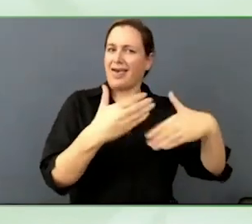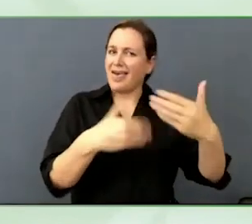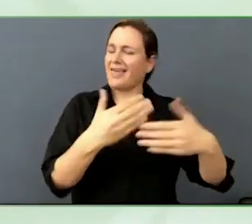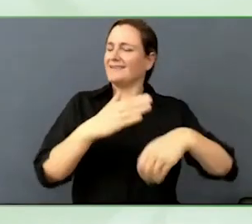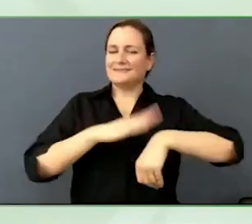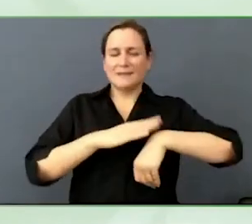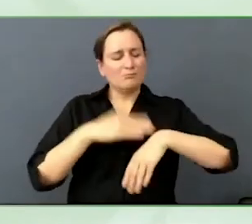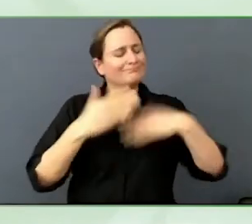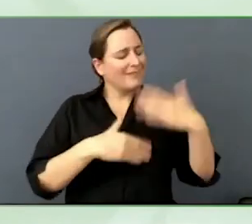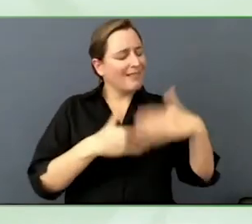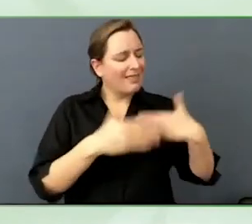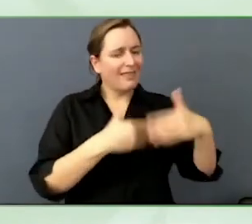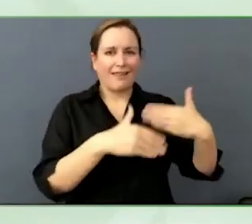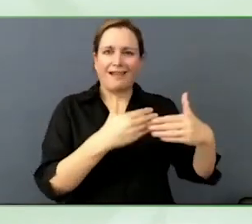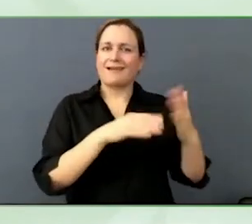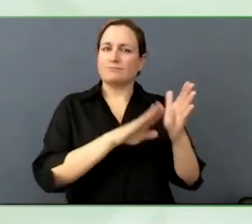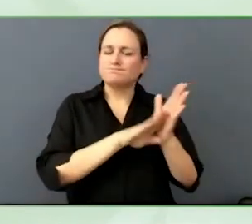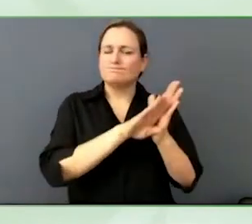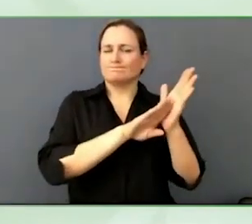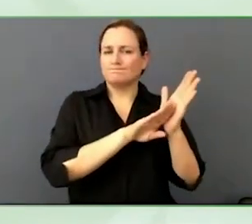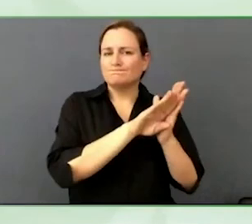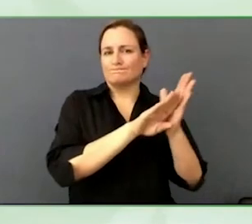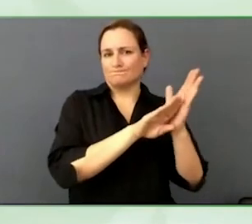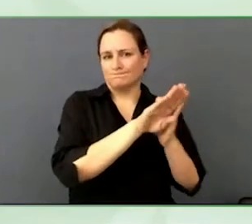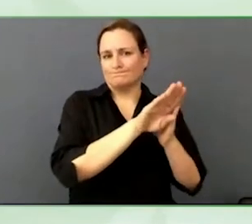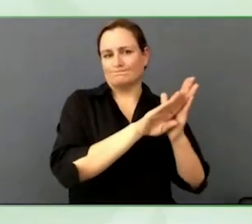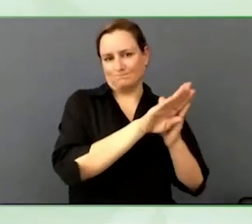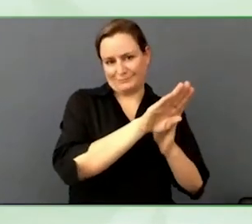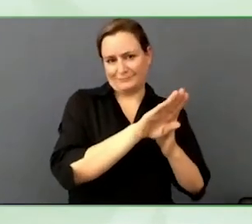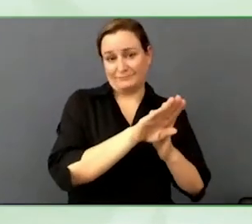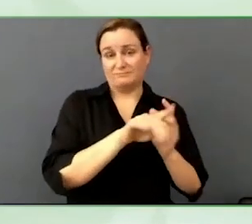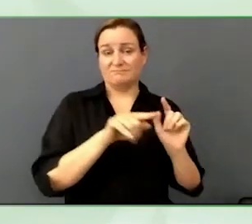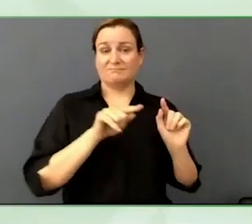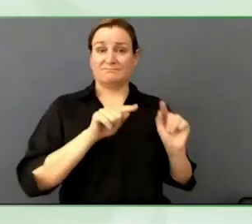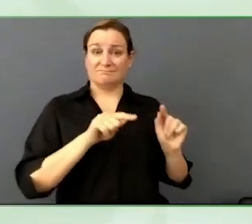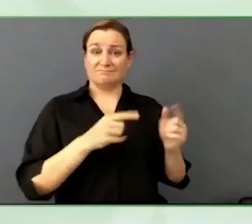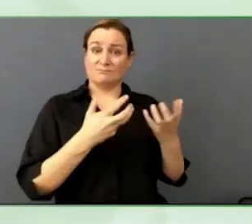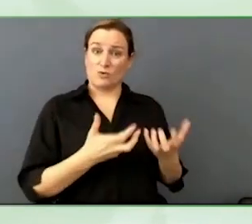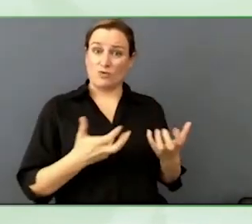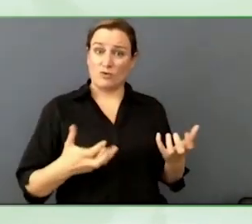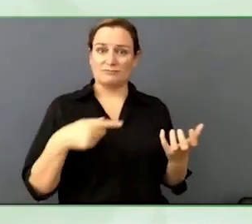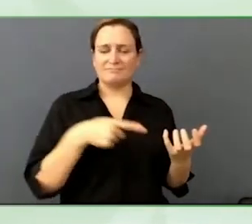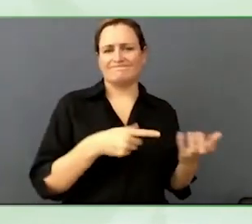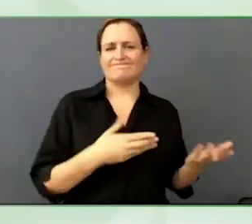The outcomes, they can be pretty dangerous.